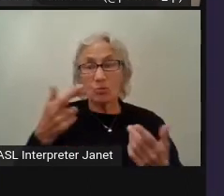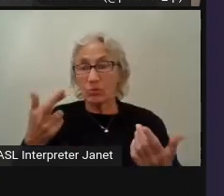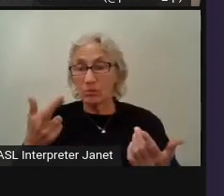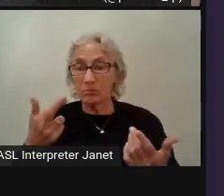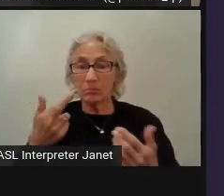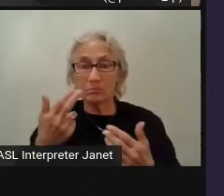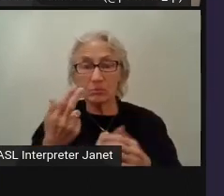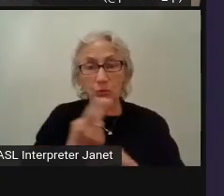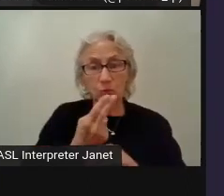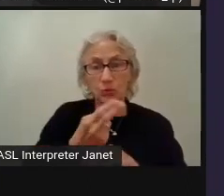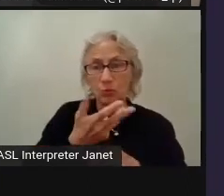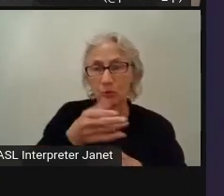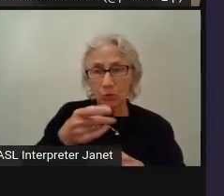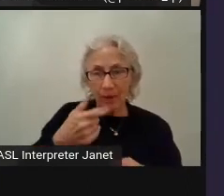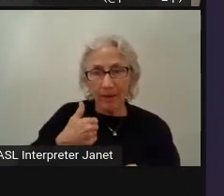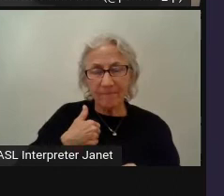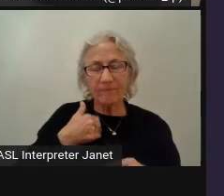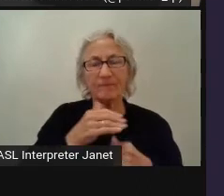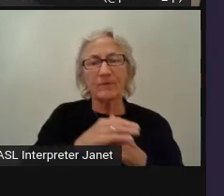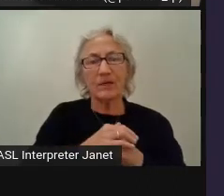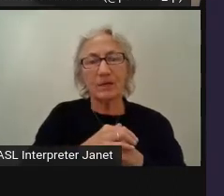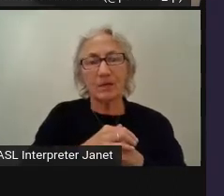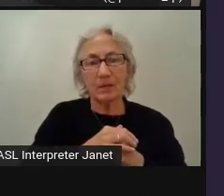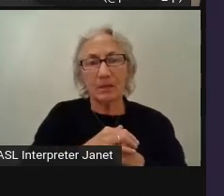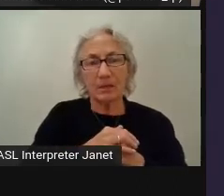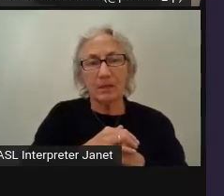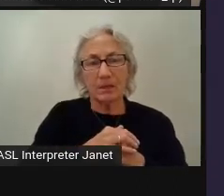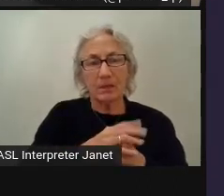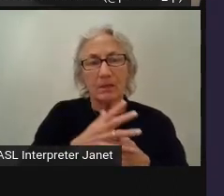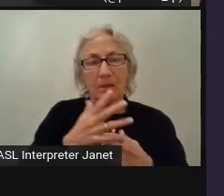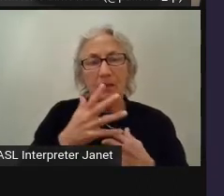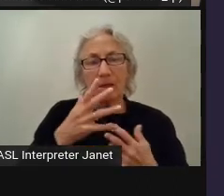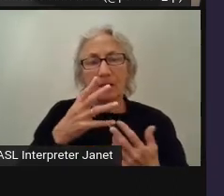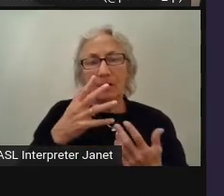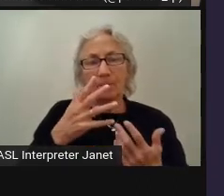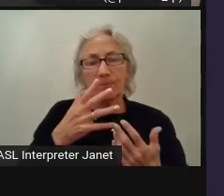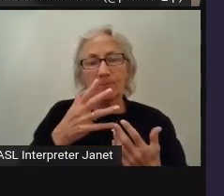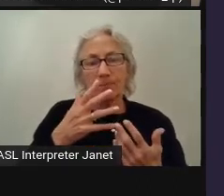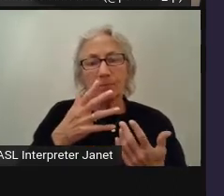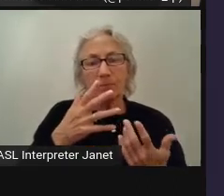With CI/CD tools, it's impossible because if it's a test